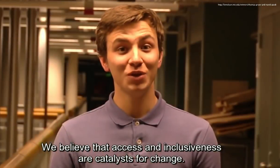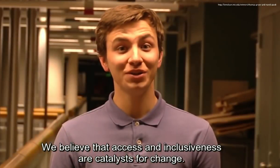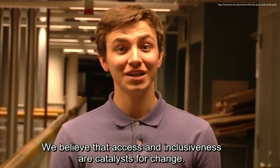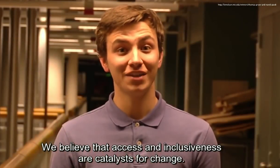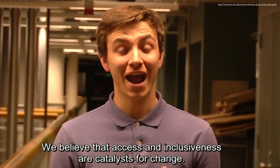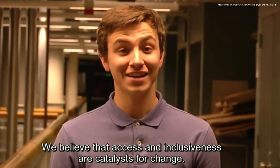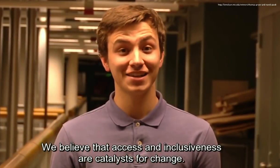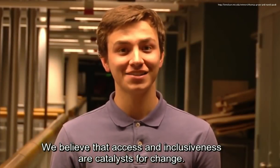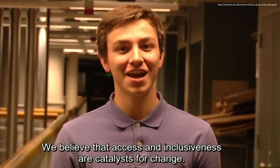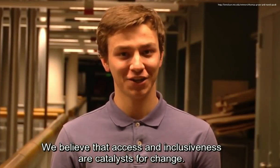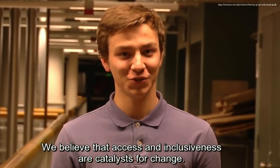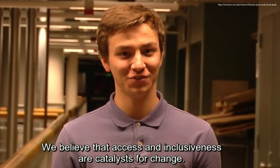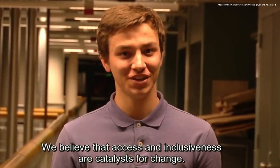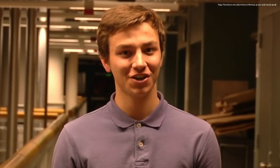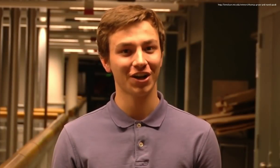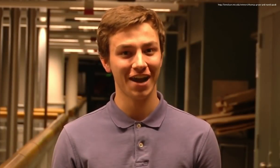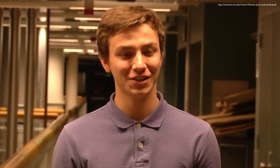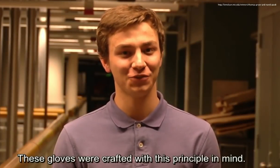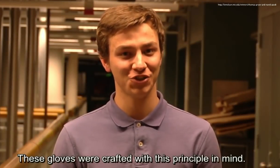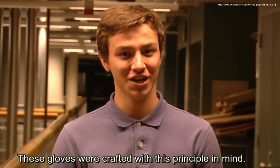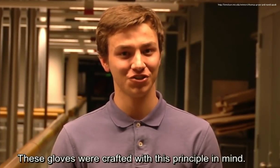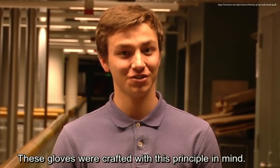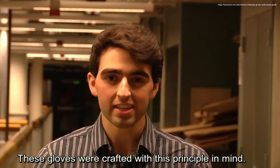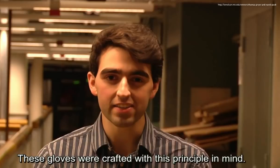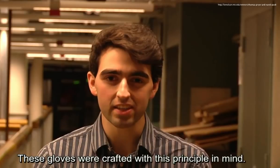believe that access and inclusiveness are catalysts for change these gloves